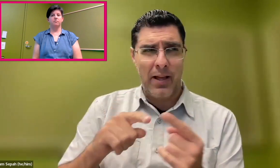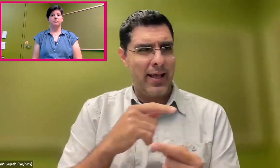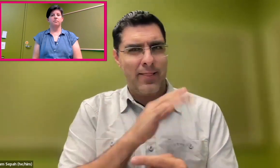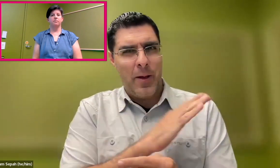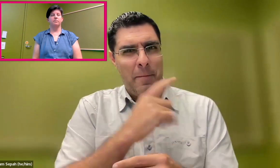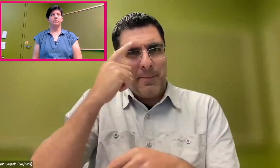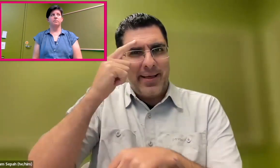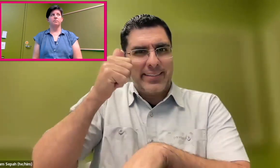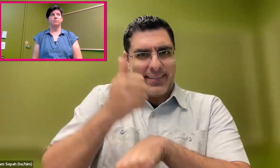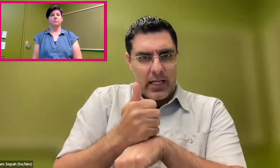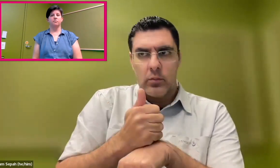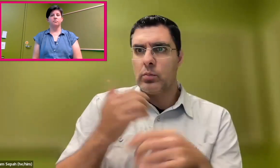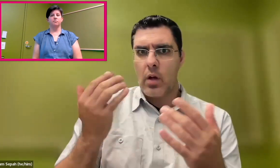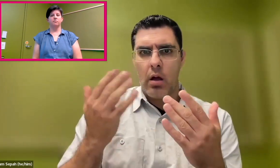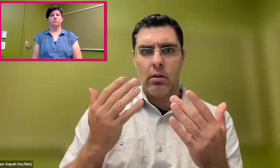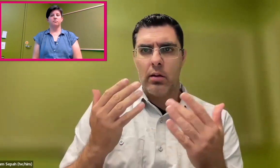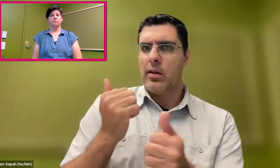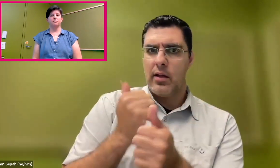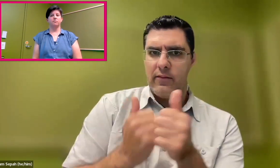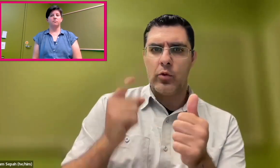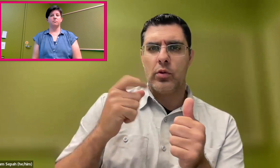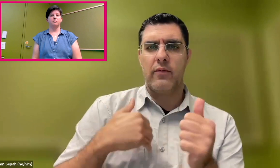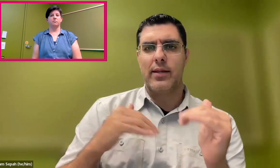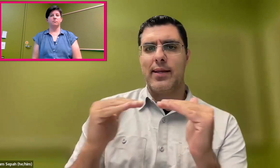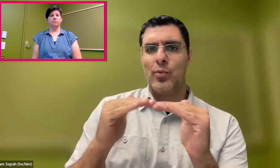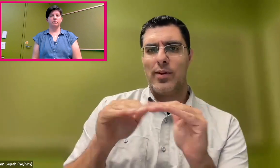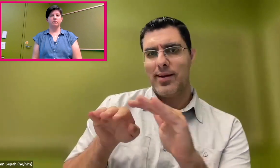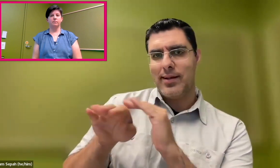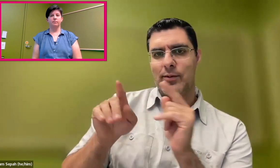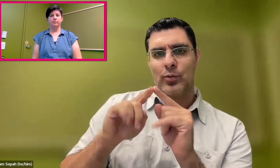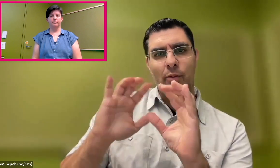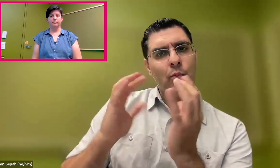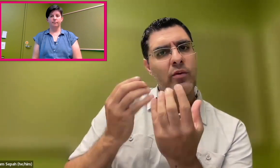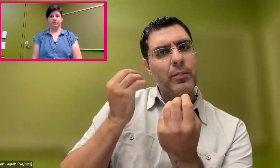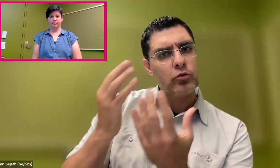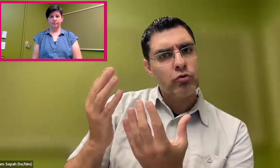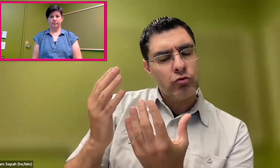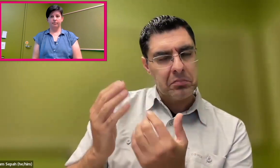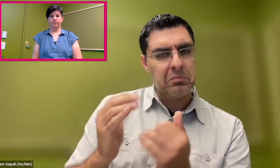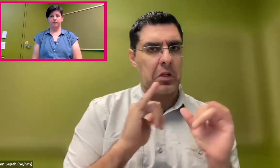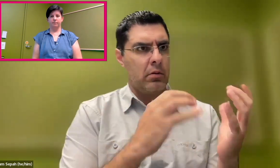places in the right heart, the right mindset. And that is that everybody have equal access